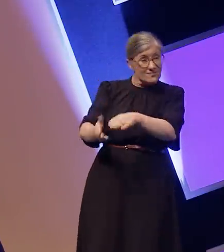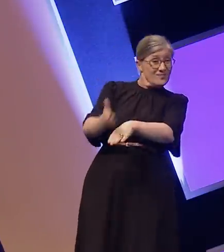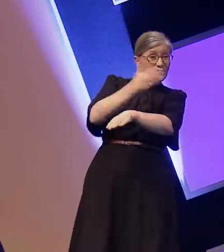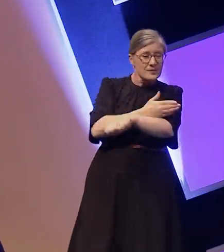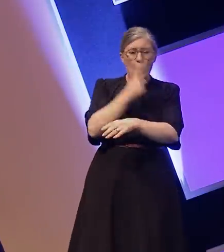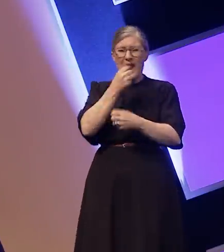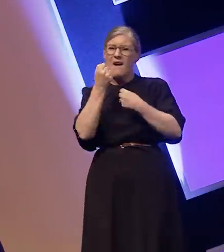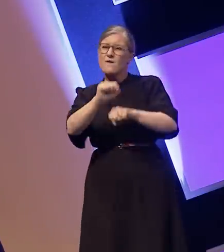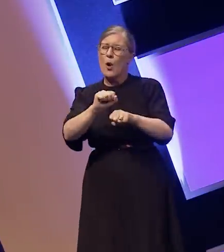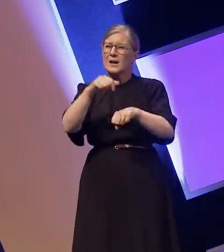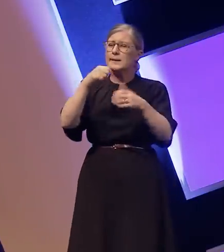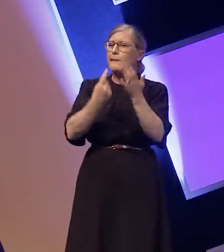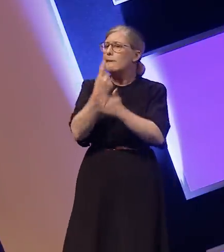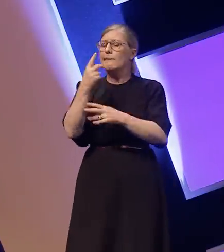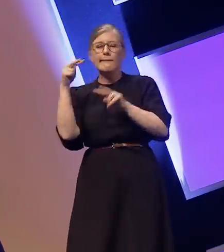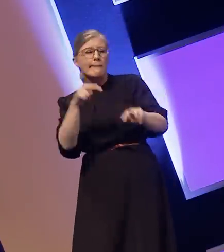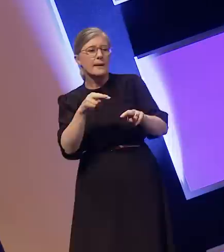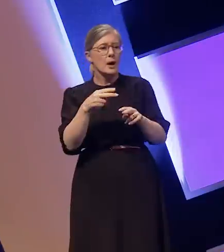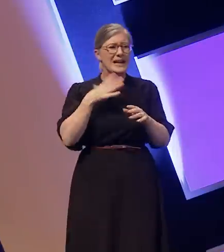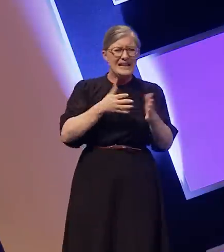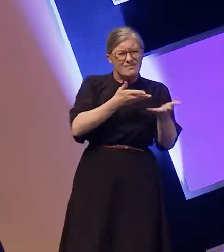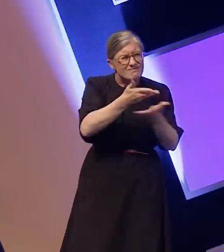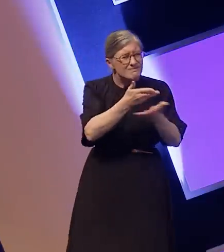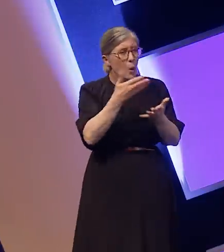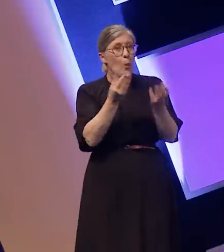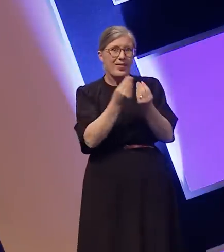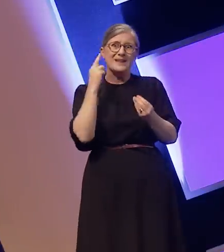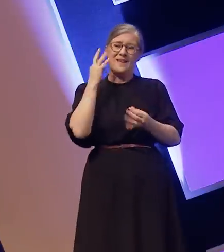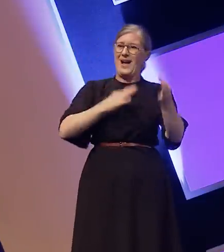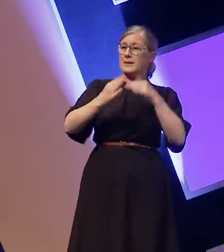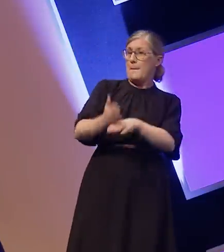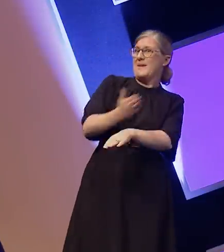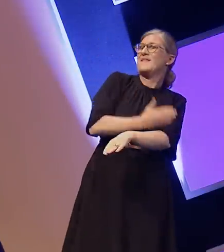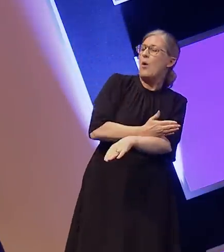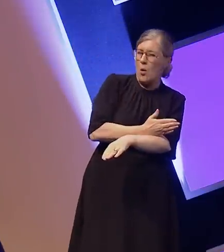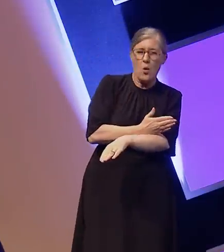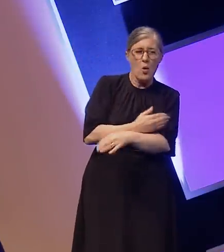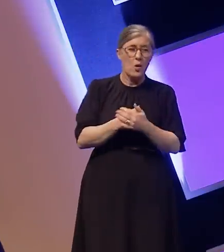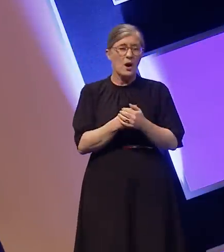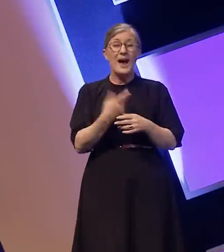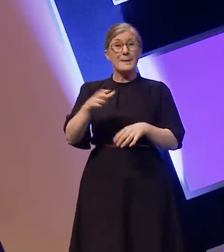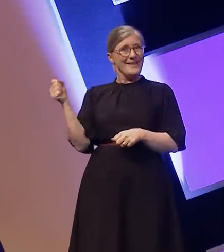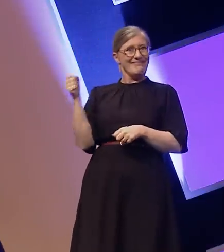done when working with a deaf actor beforehand. Just hiring a deaf actor is not a job well done.